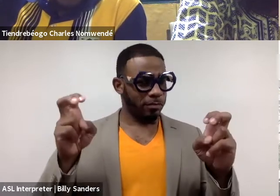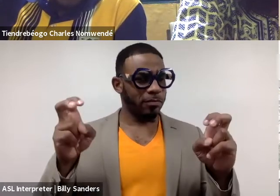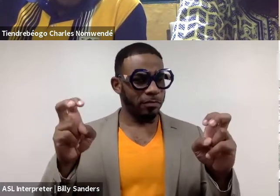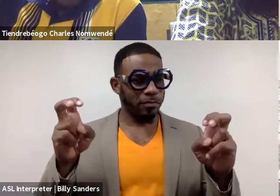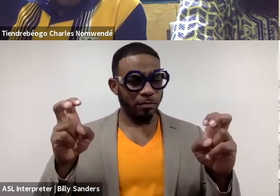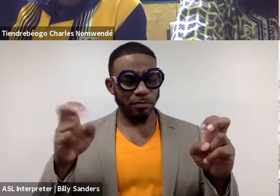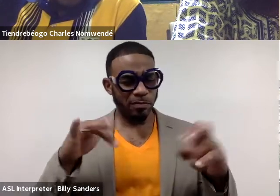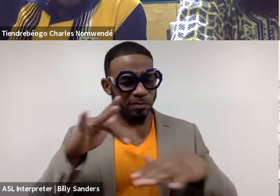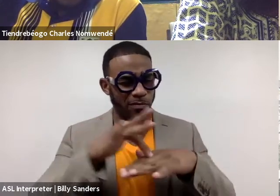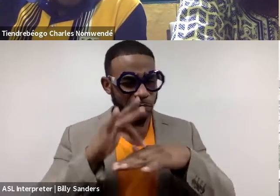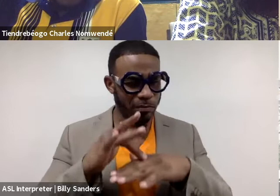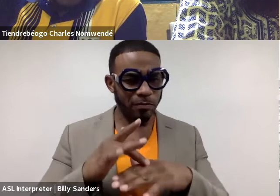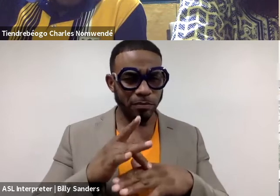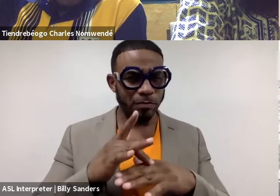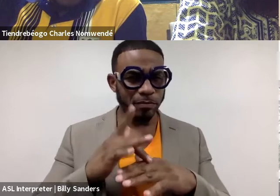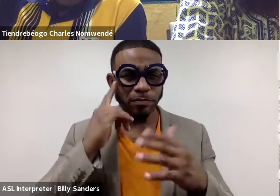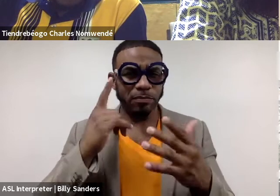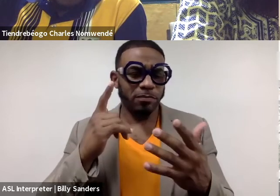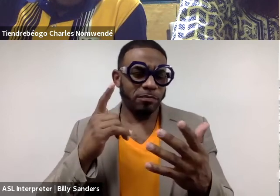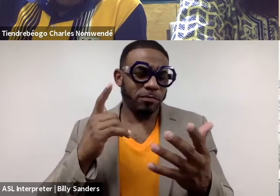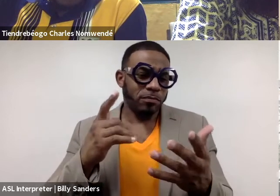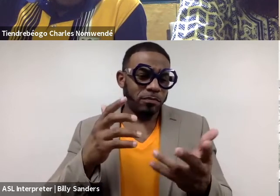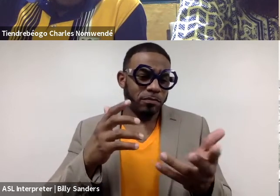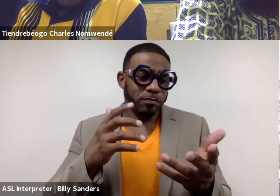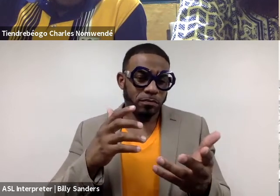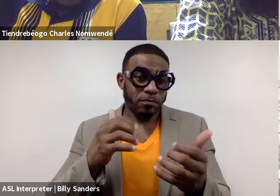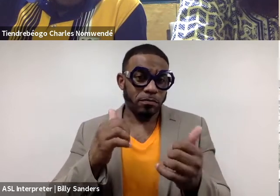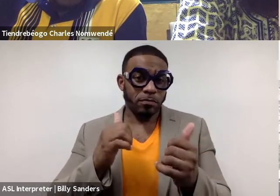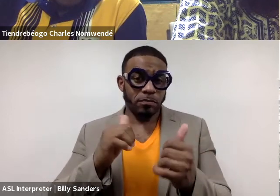that I think dramaturgy can help us ask